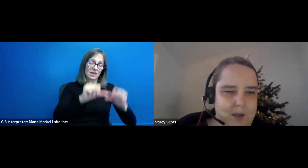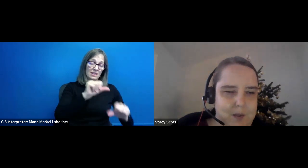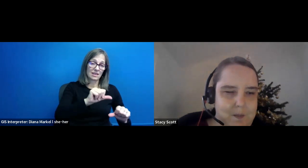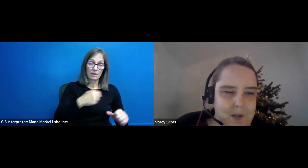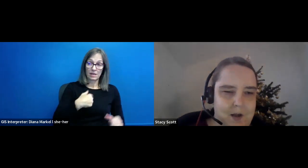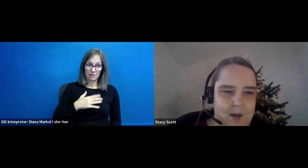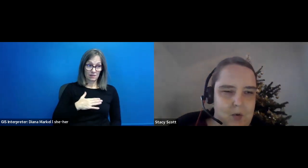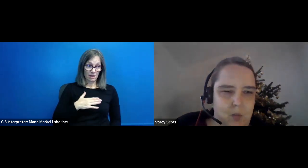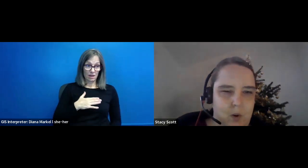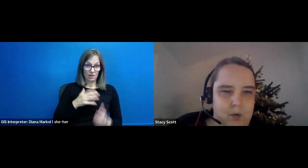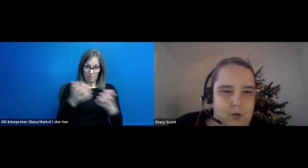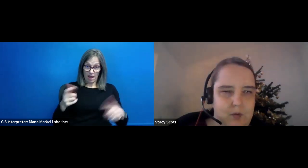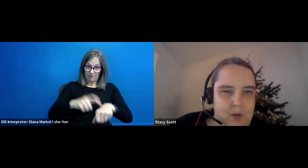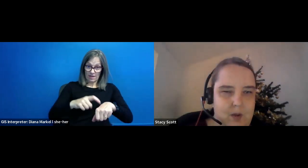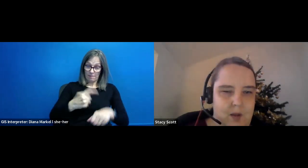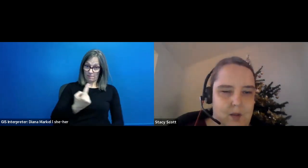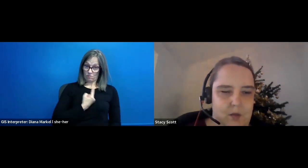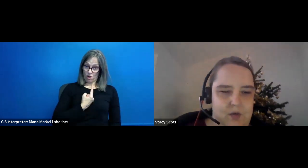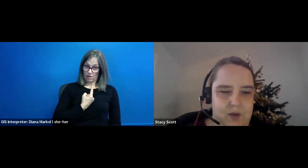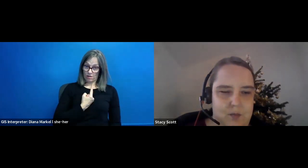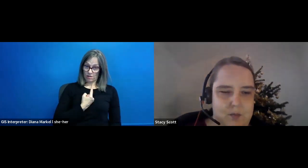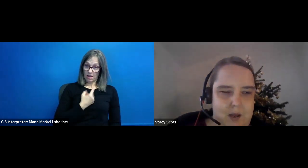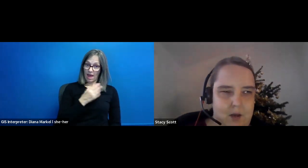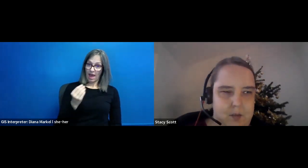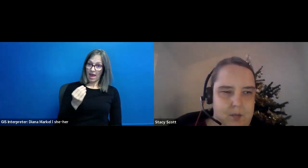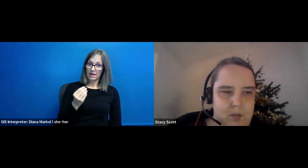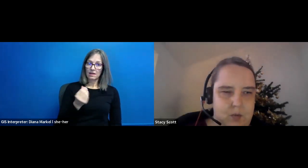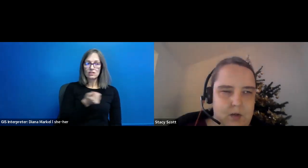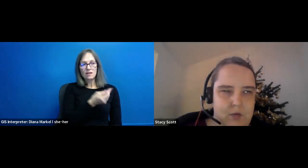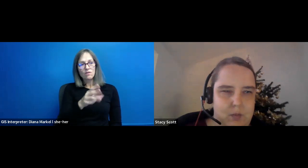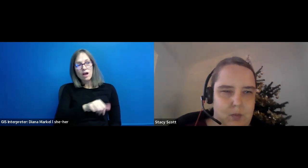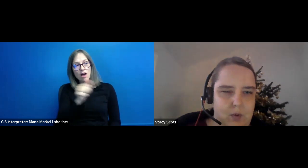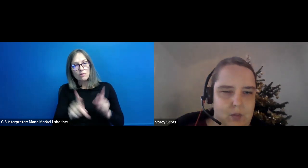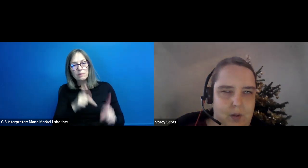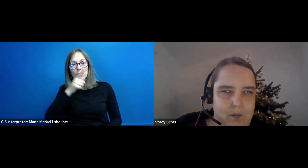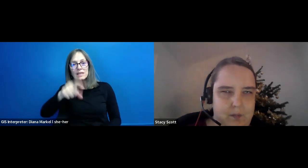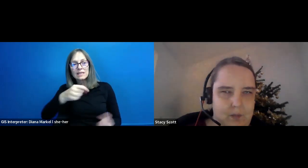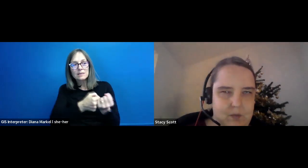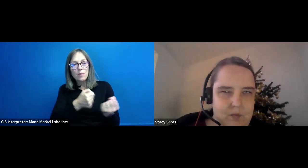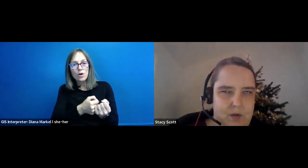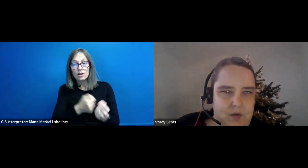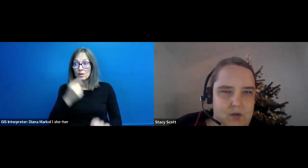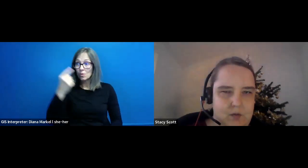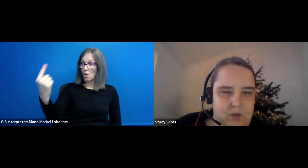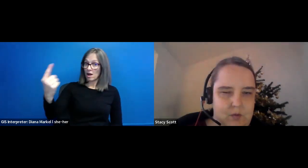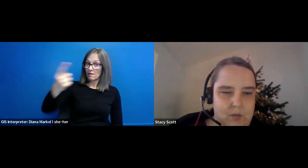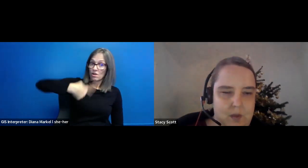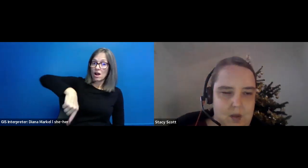Stacy Scott: and i'm only one person, and there were several, many other people who needed support as well for various different reasons.